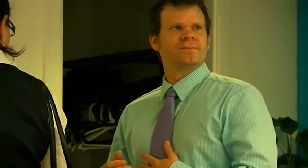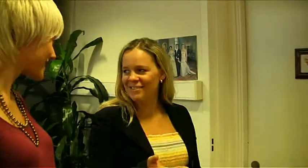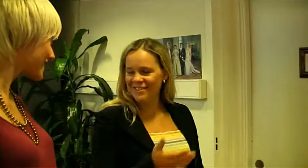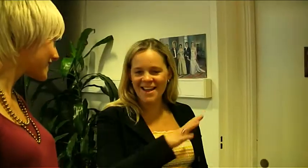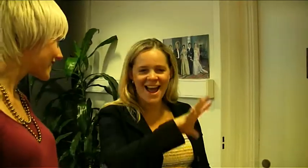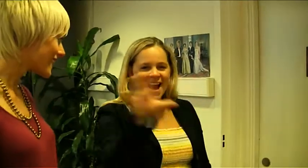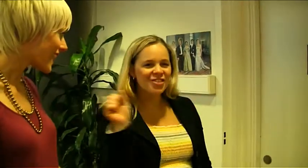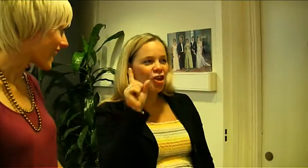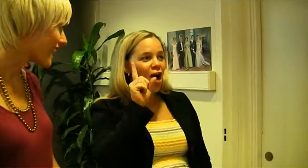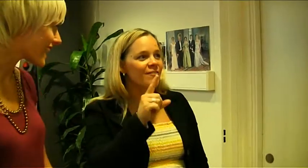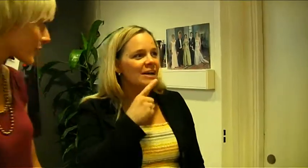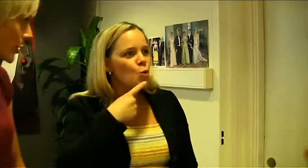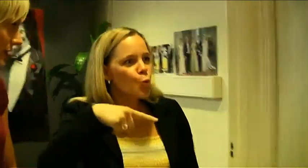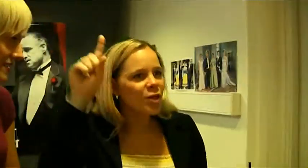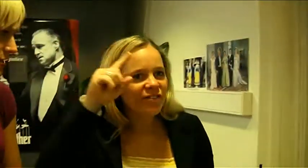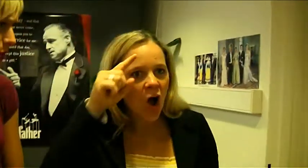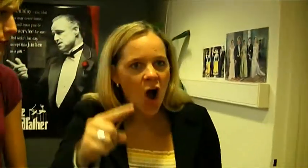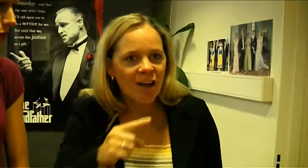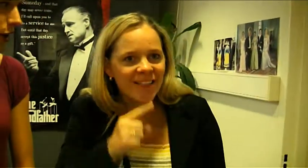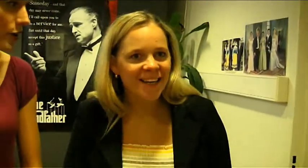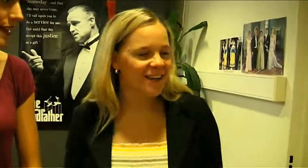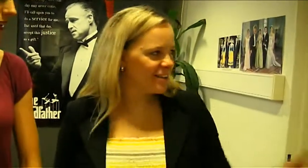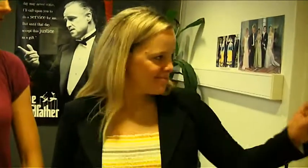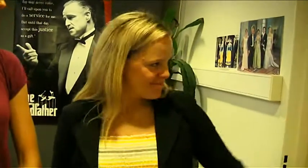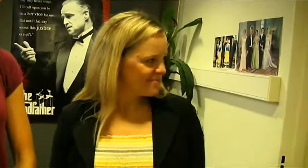The godfather of all deaf people.